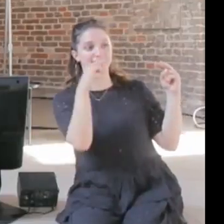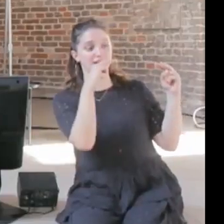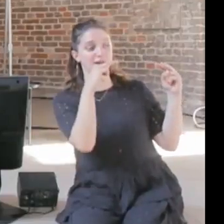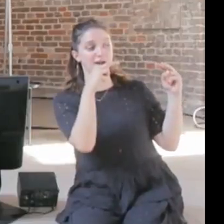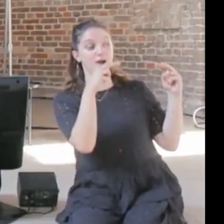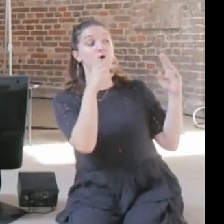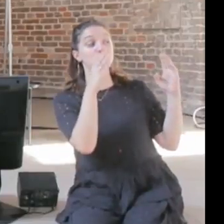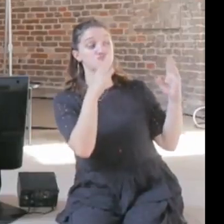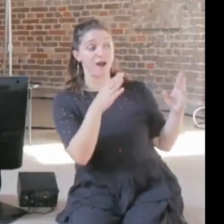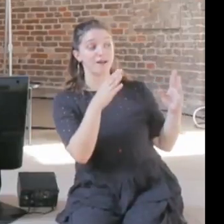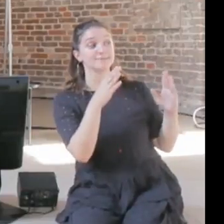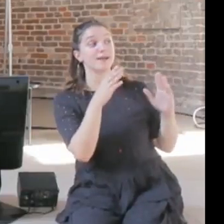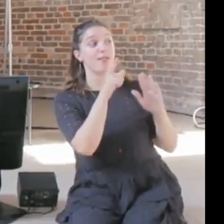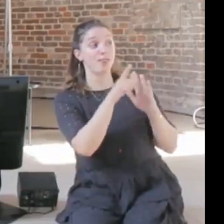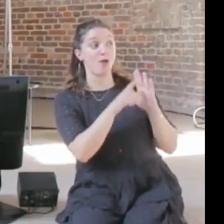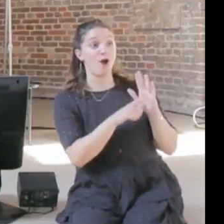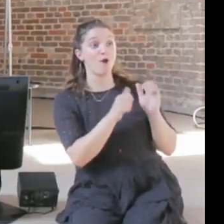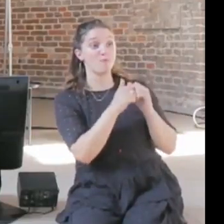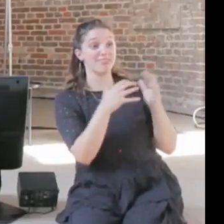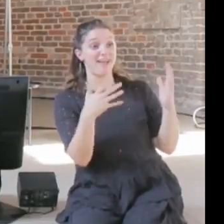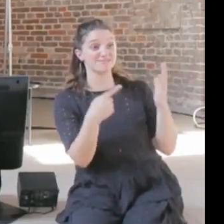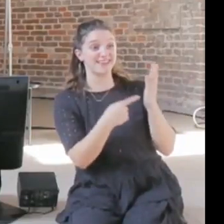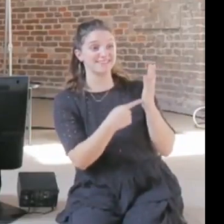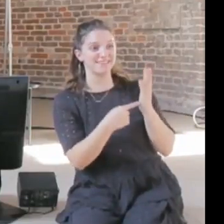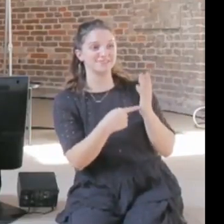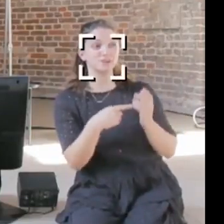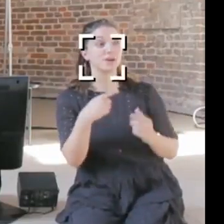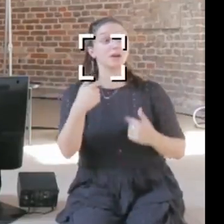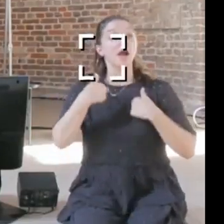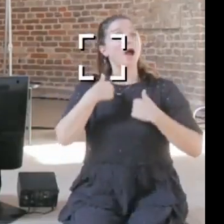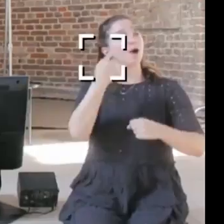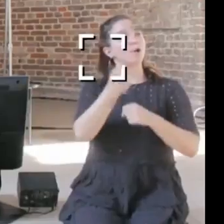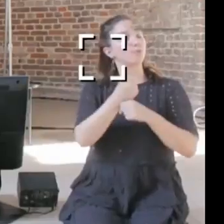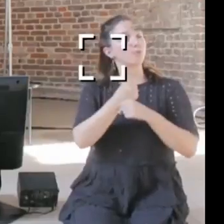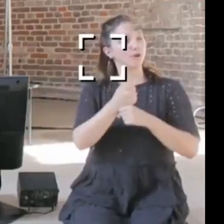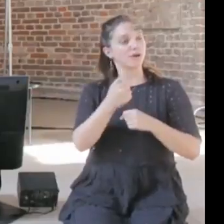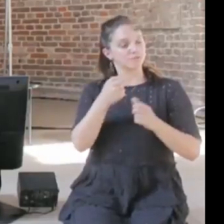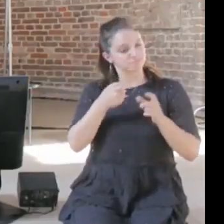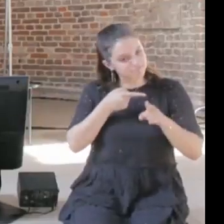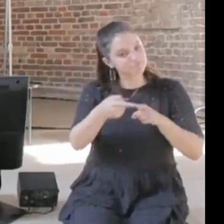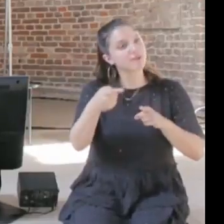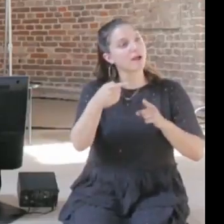No definitely not, if this is the standard that I have to understand AI and technology